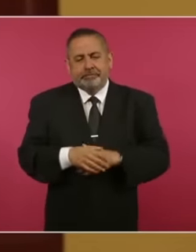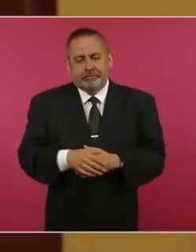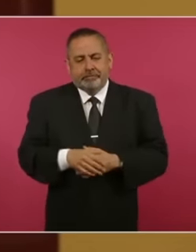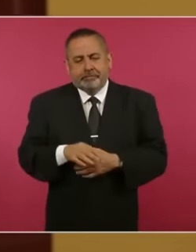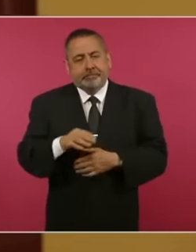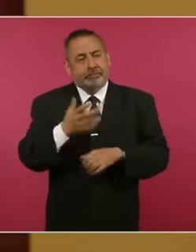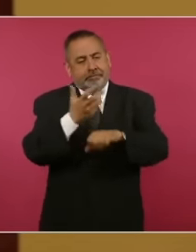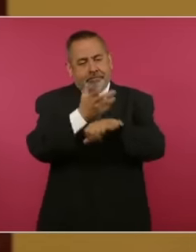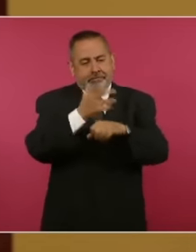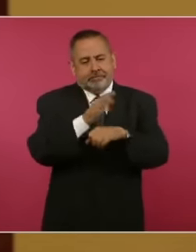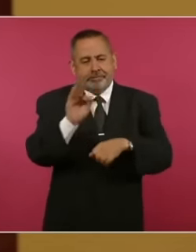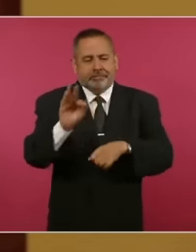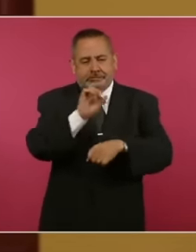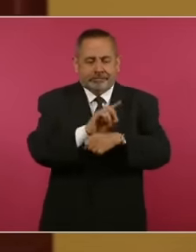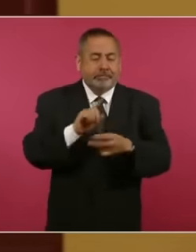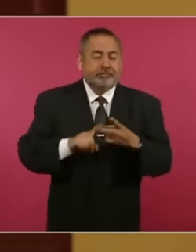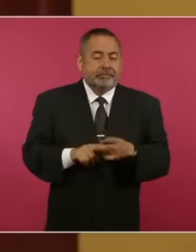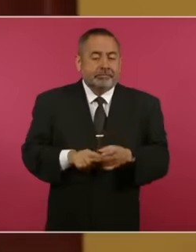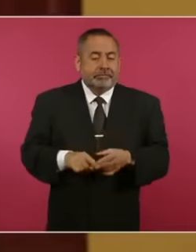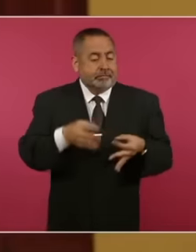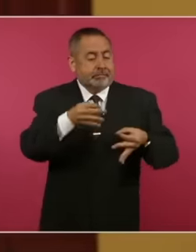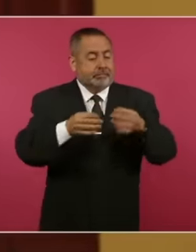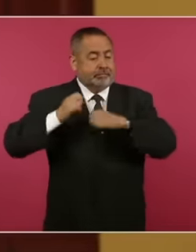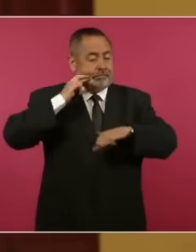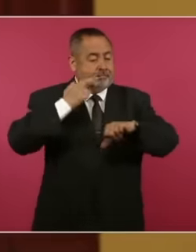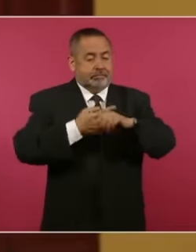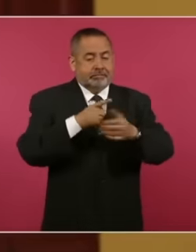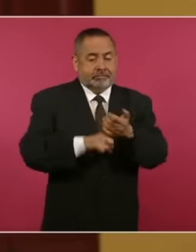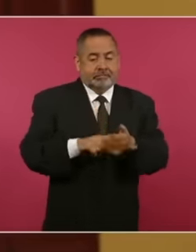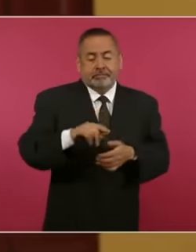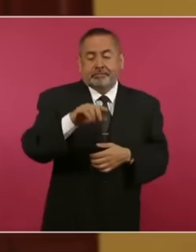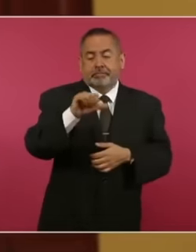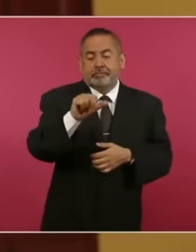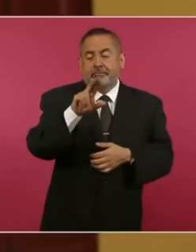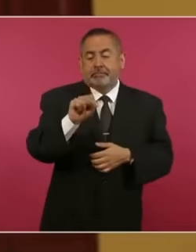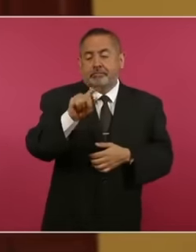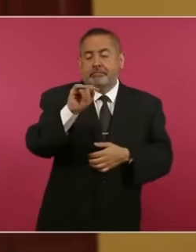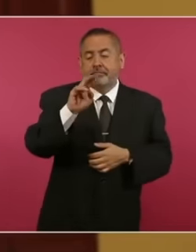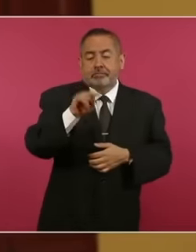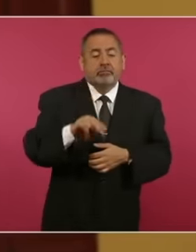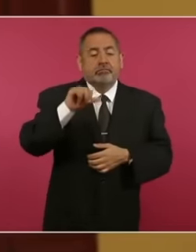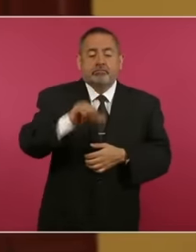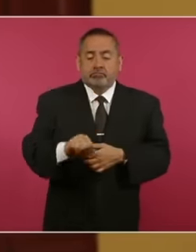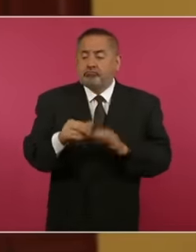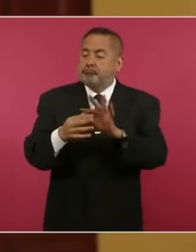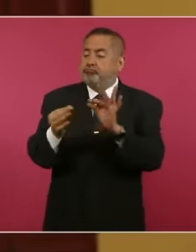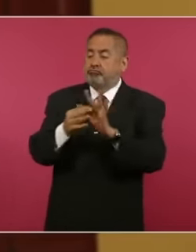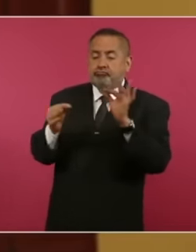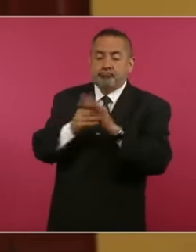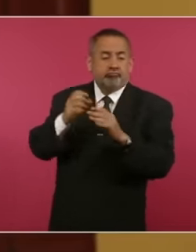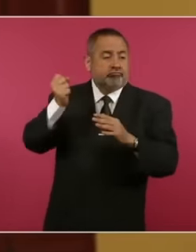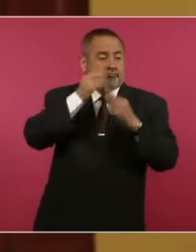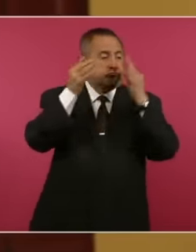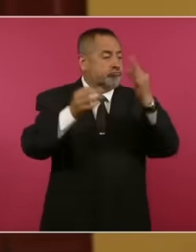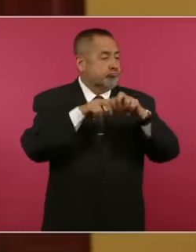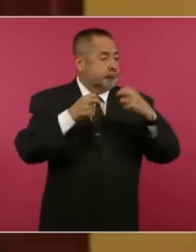says the Minister of Defense Jo Austin today made a parenthesis in a government meeting and